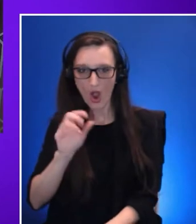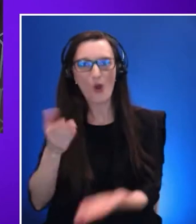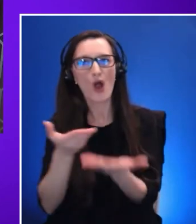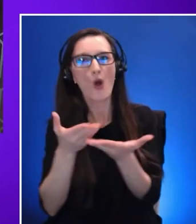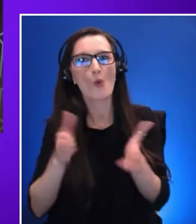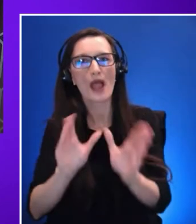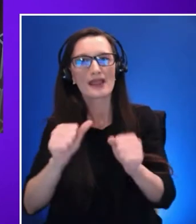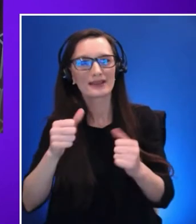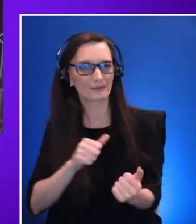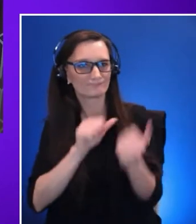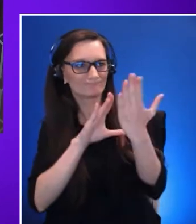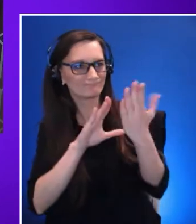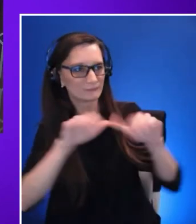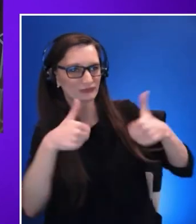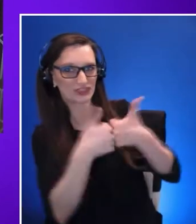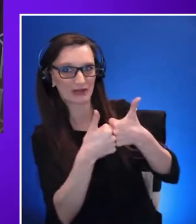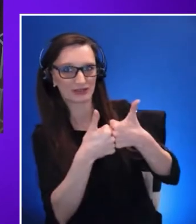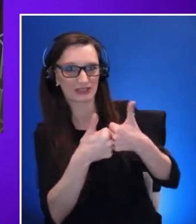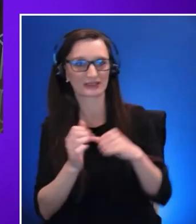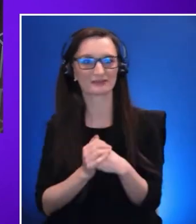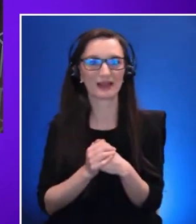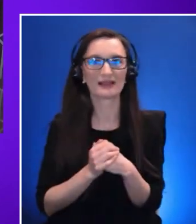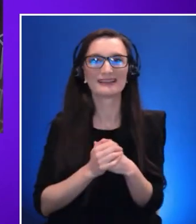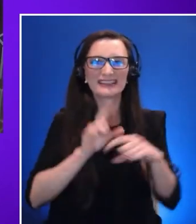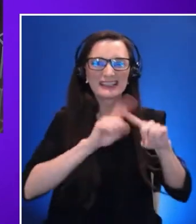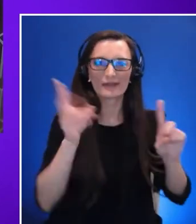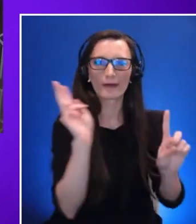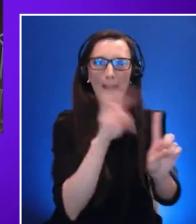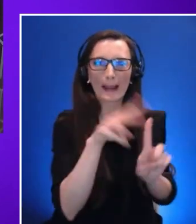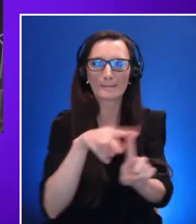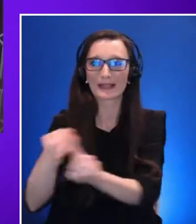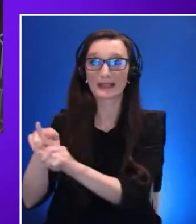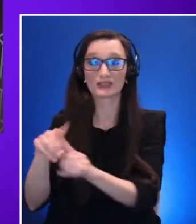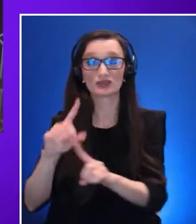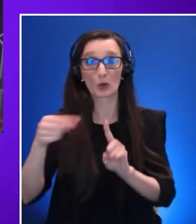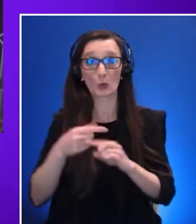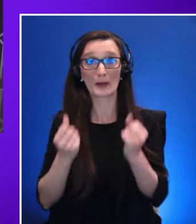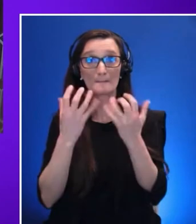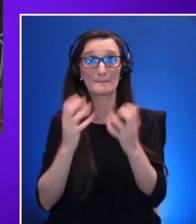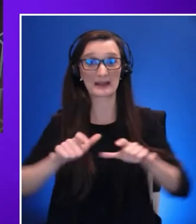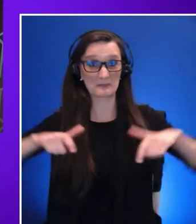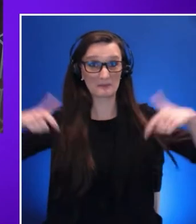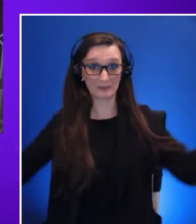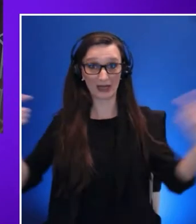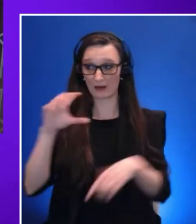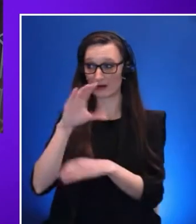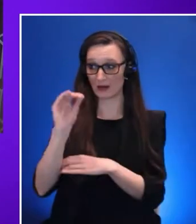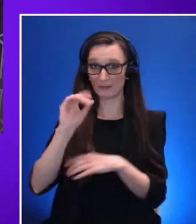and applications with many large enterprises beginning to evaluate and adopt AR or VR immersive